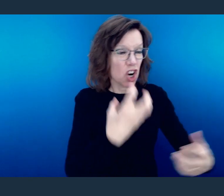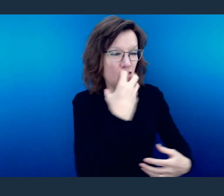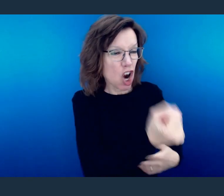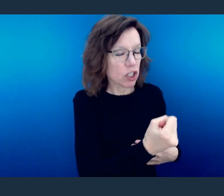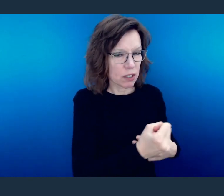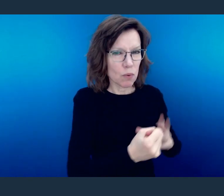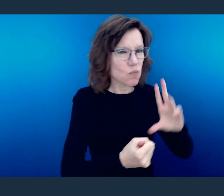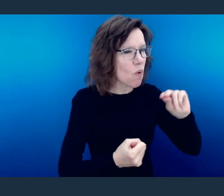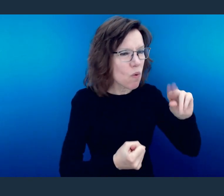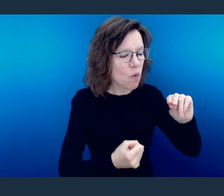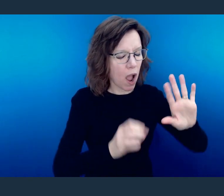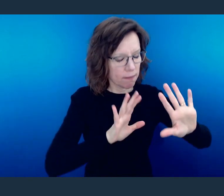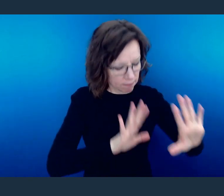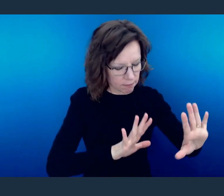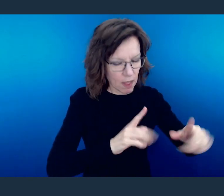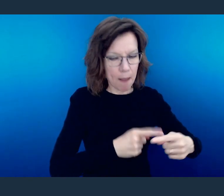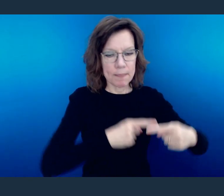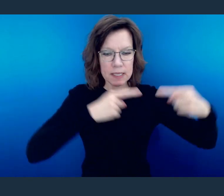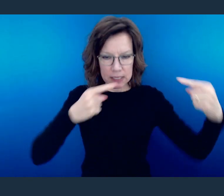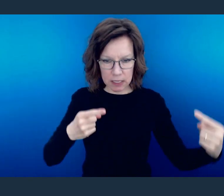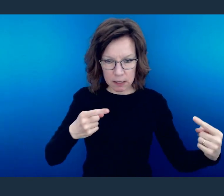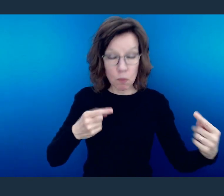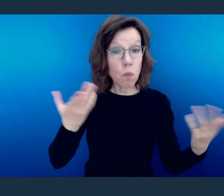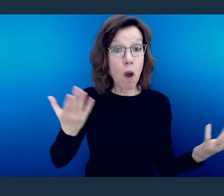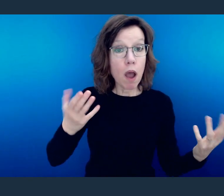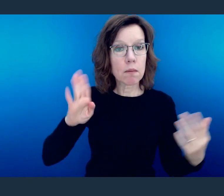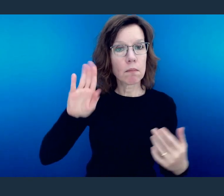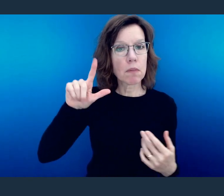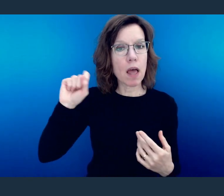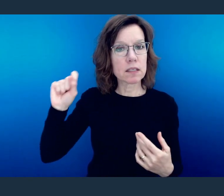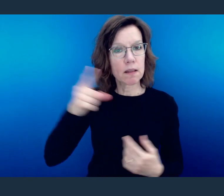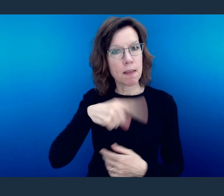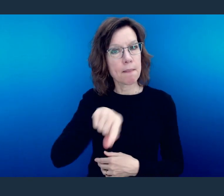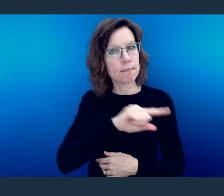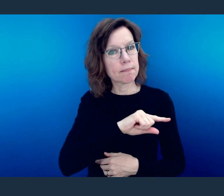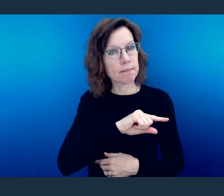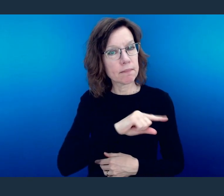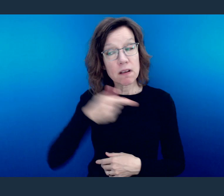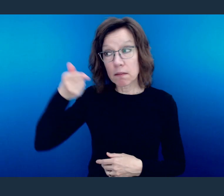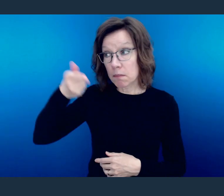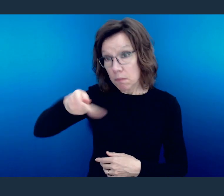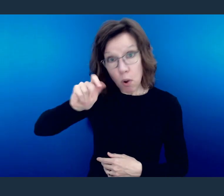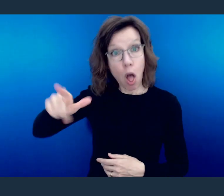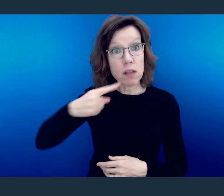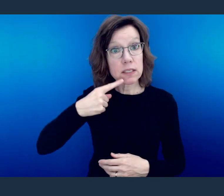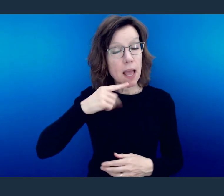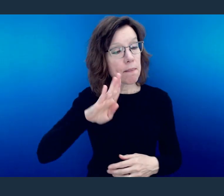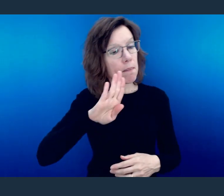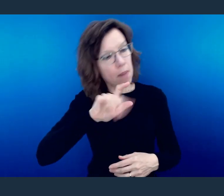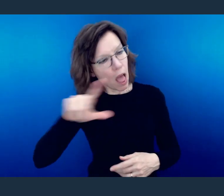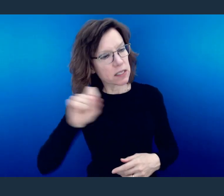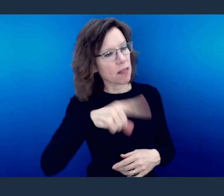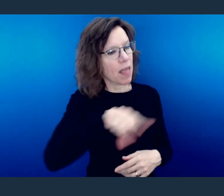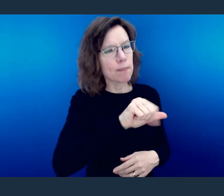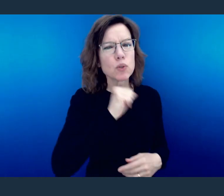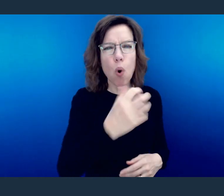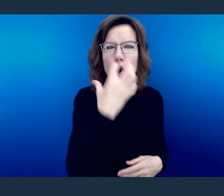but instead you do the opposite. Paul says, "Bless those who persecute you; bless and do not curse them," which infers